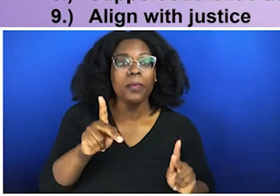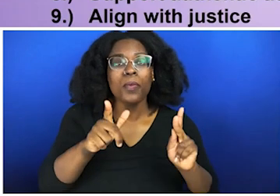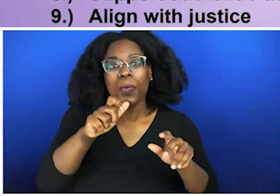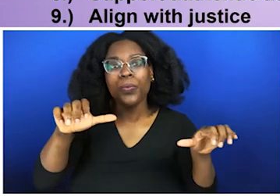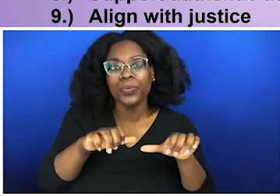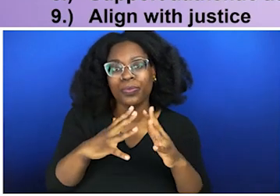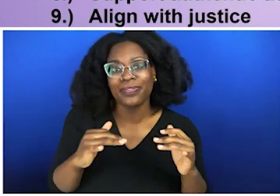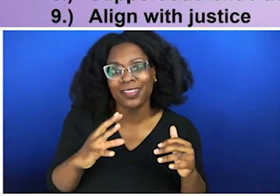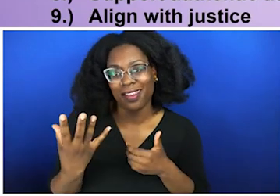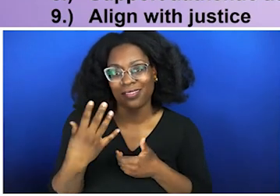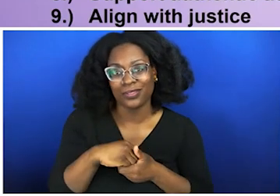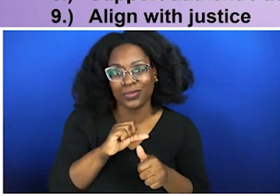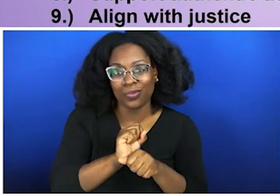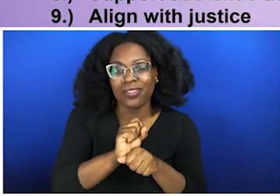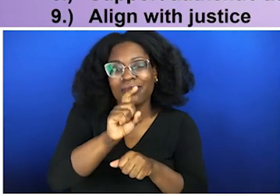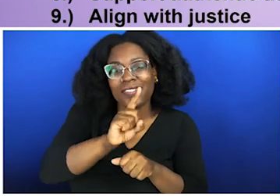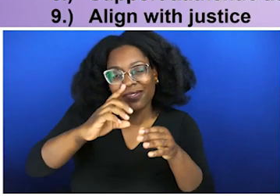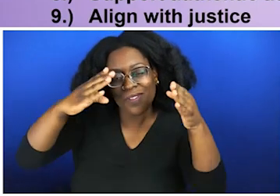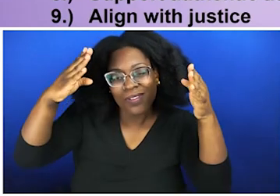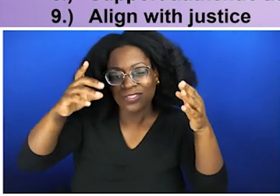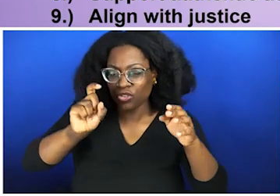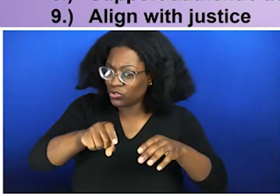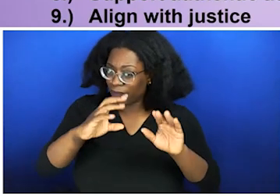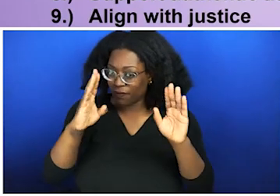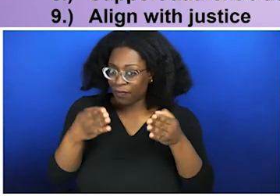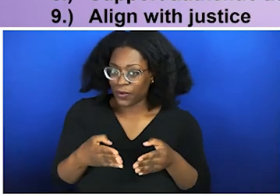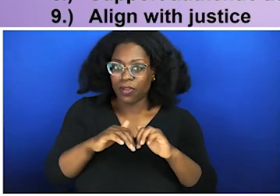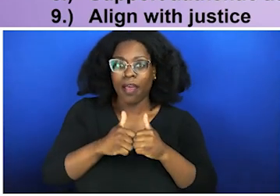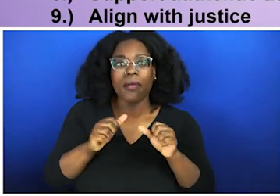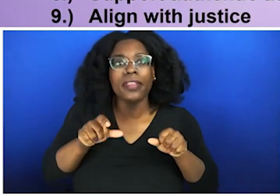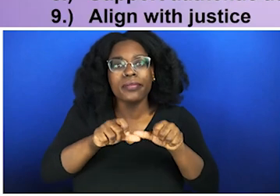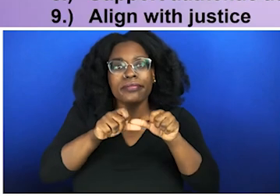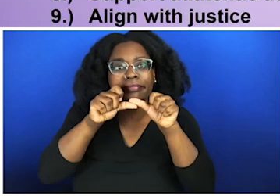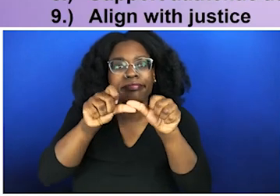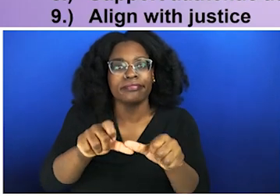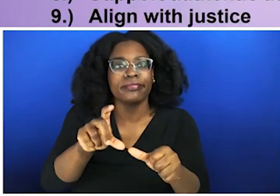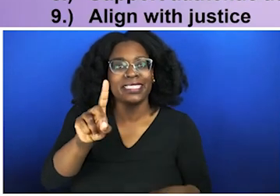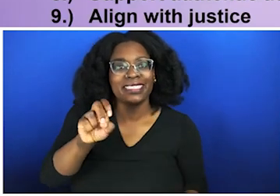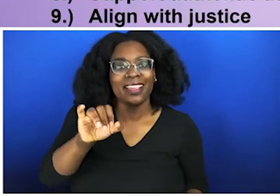work, really focus on how can I continue to do that work to re-engage with my humanity,